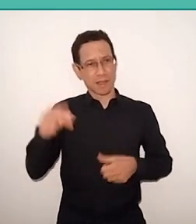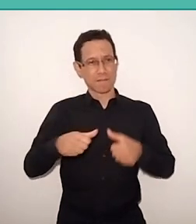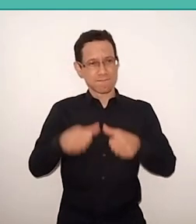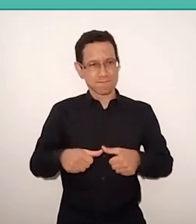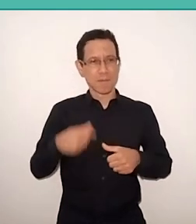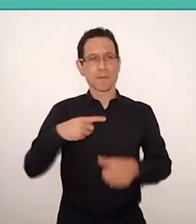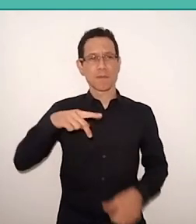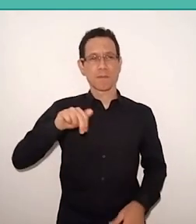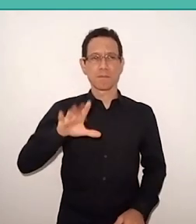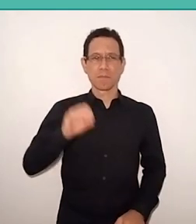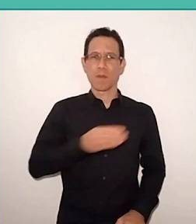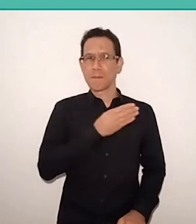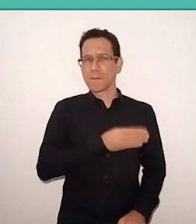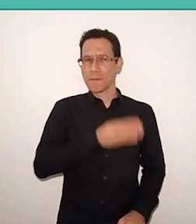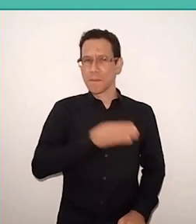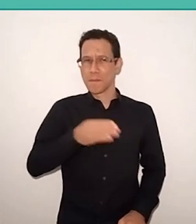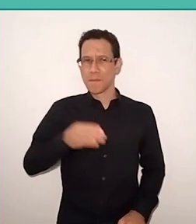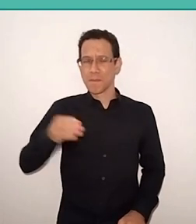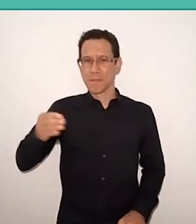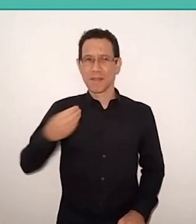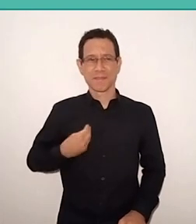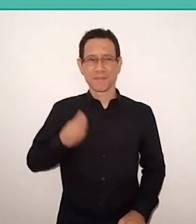and what changes are the theoretical references,